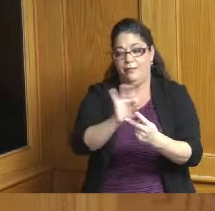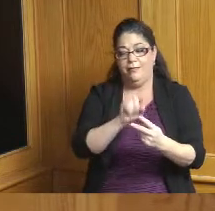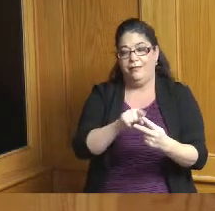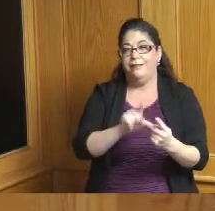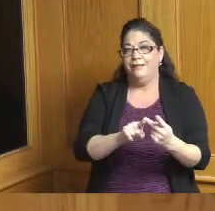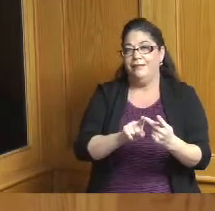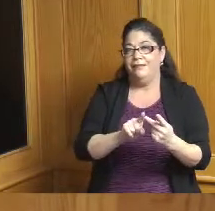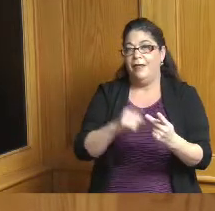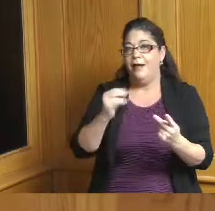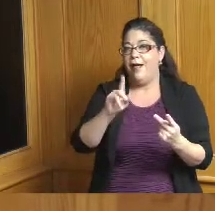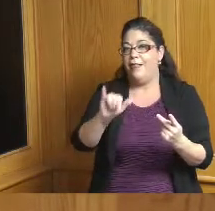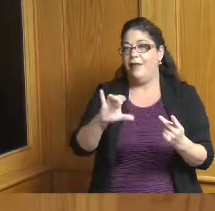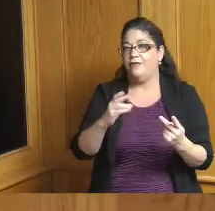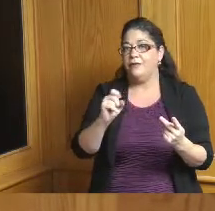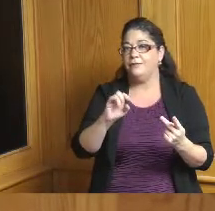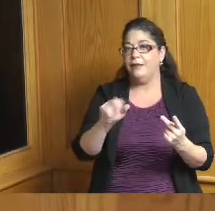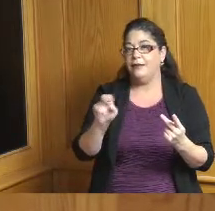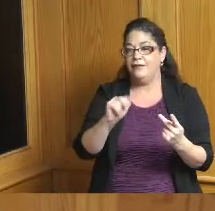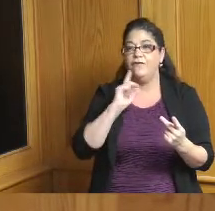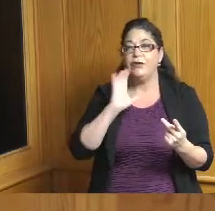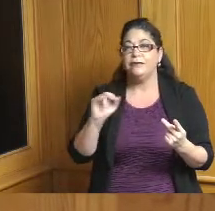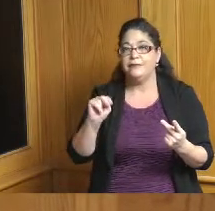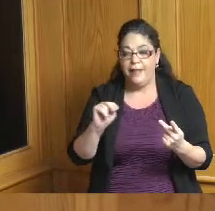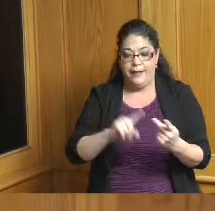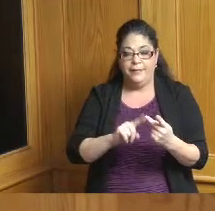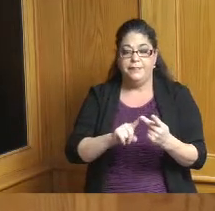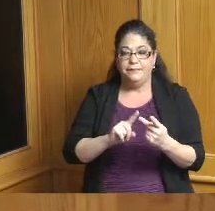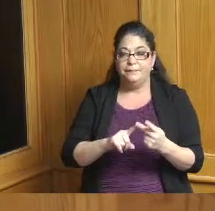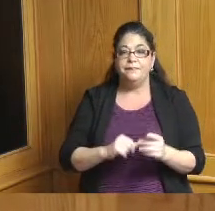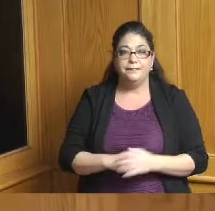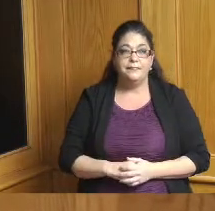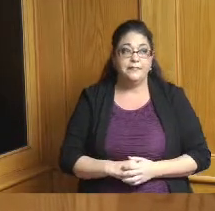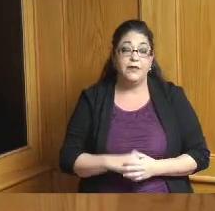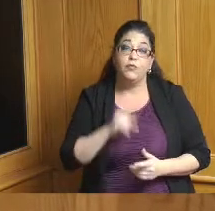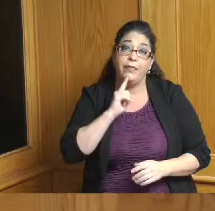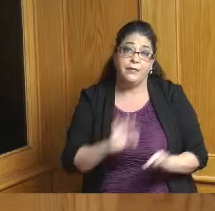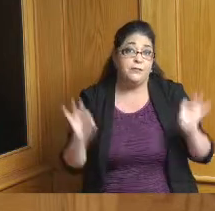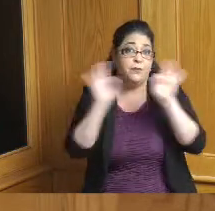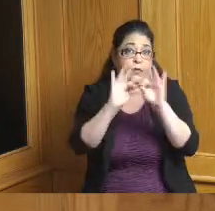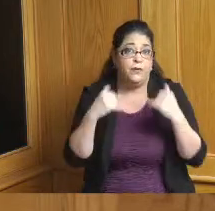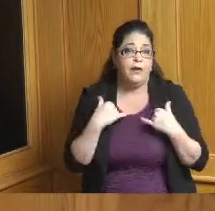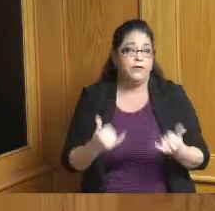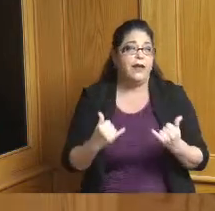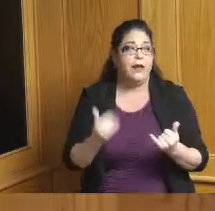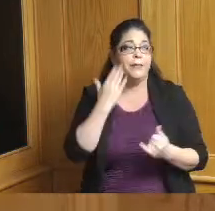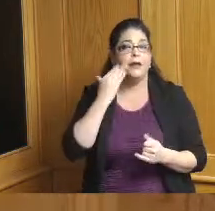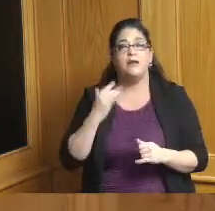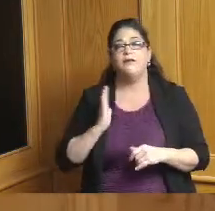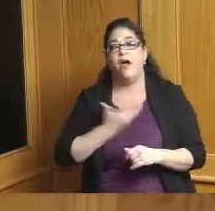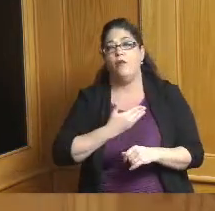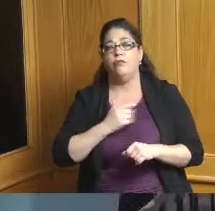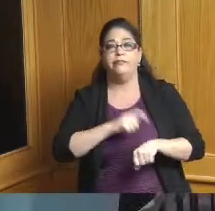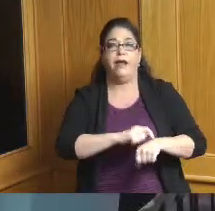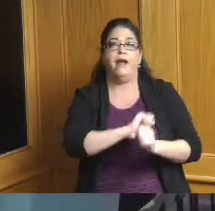is two important positions to have particularly at a time right now thank you Commissioner greenhouse